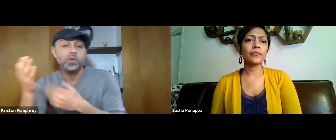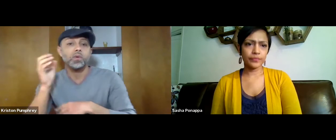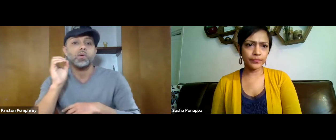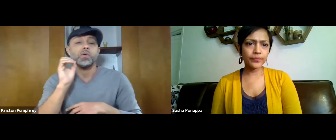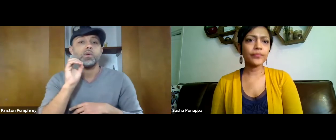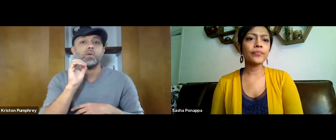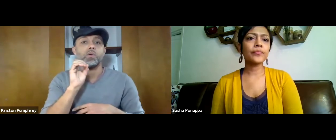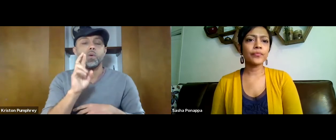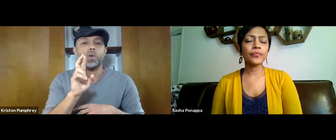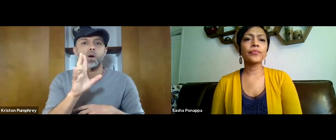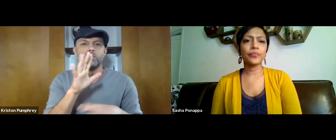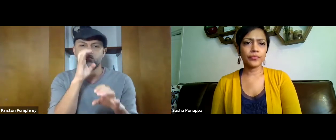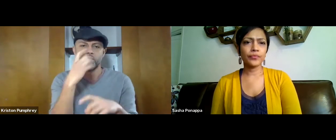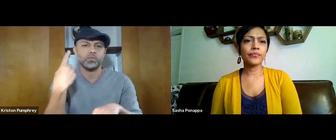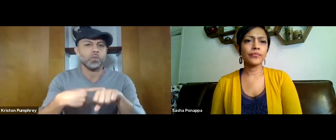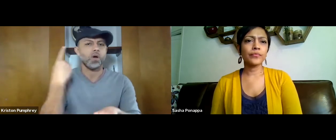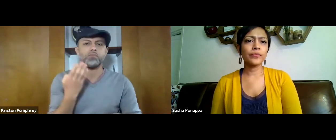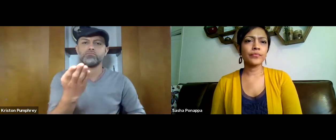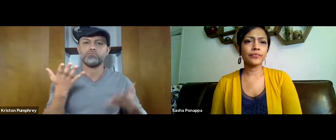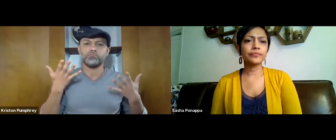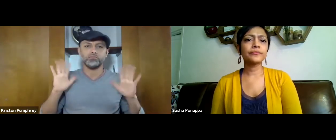or puts in a proposal, can they have two